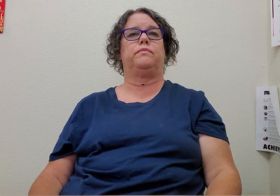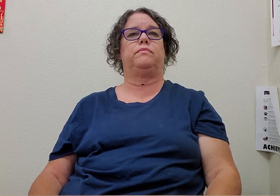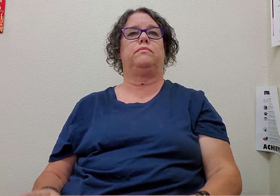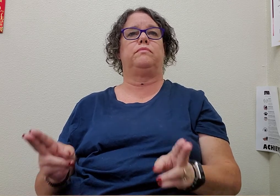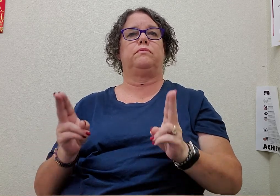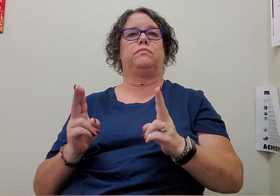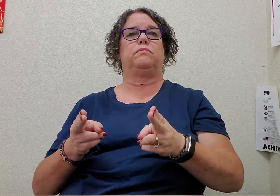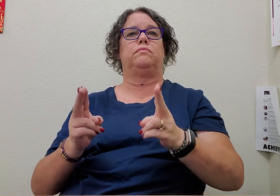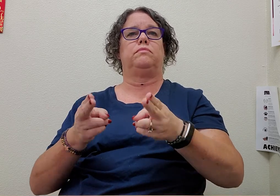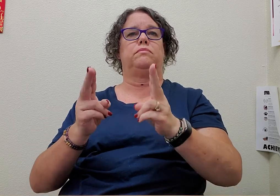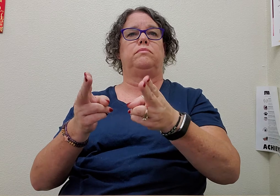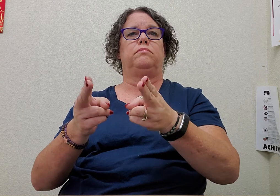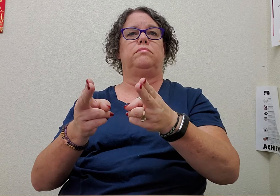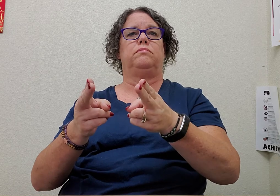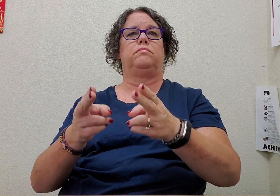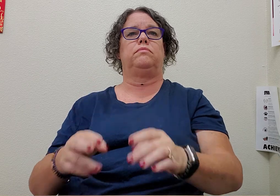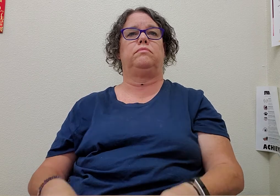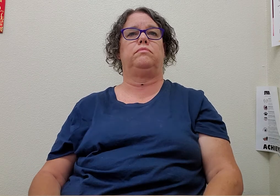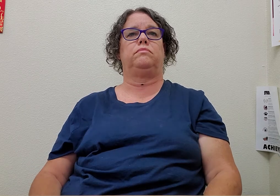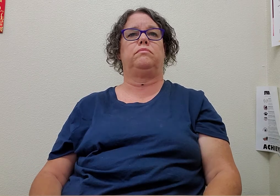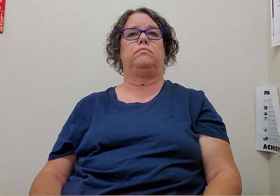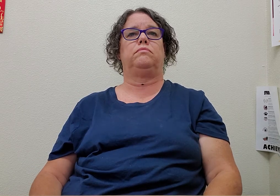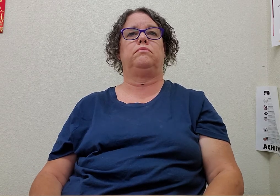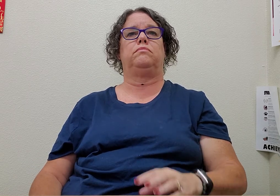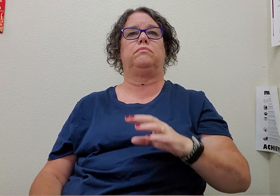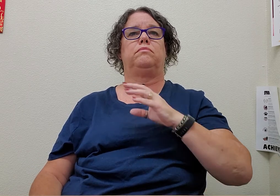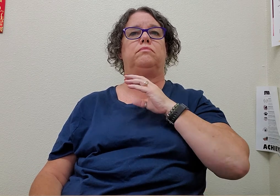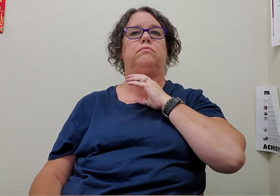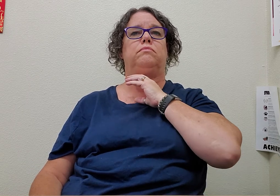hurry/hurry up shagrined/throat closed embarrassed